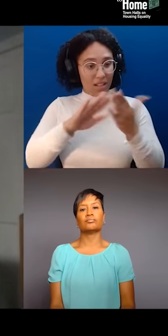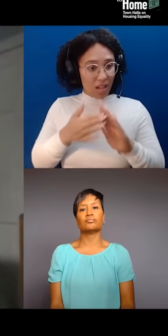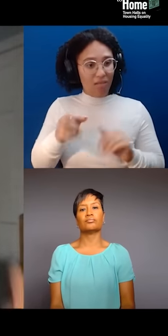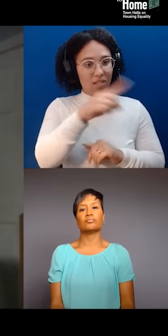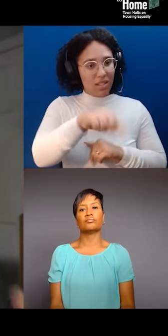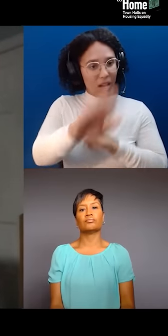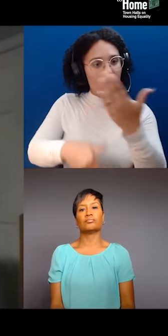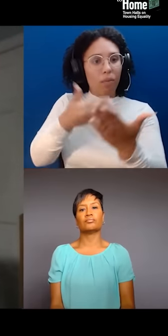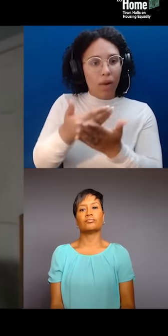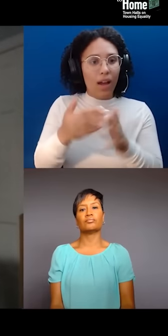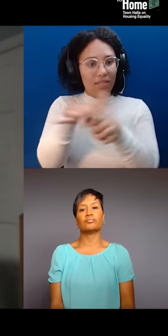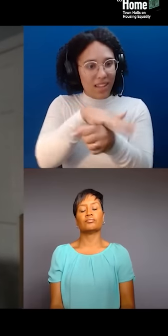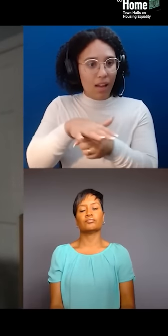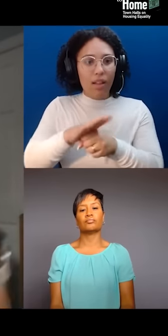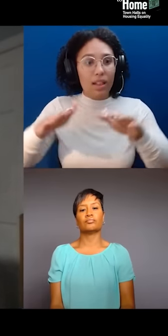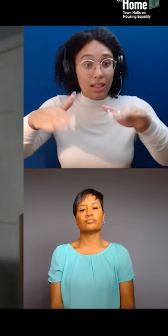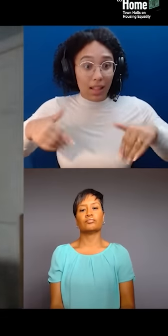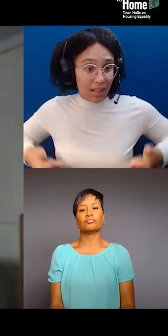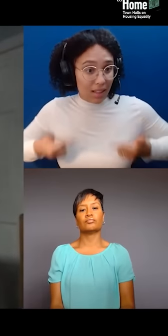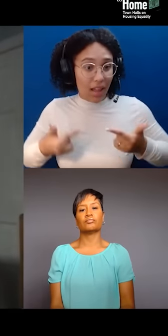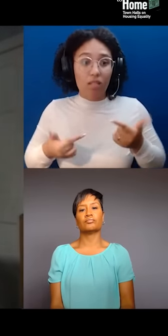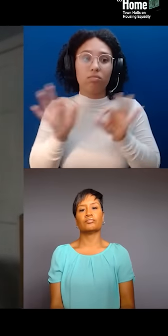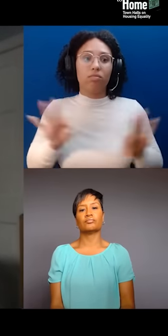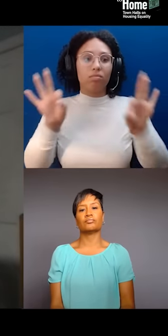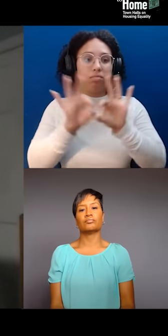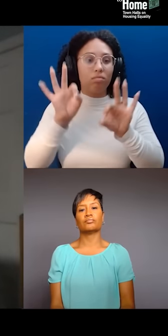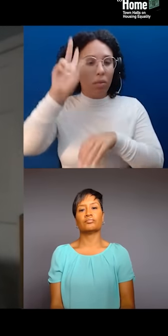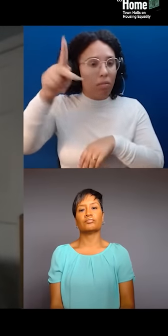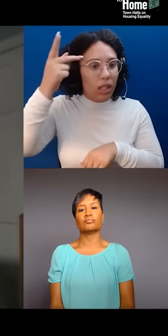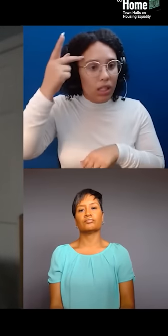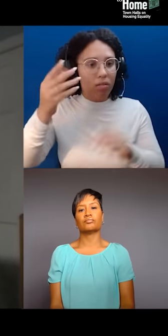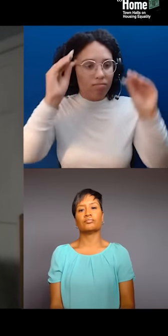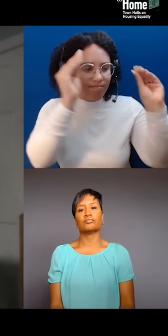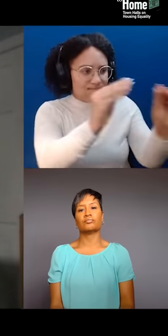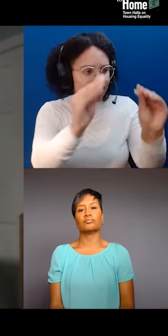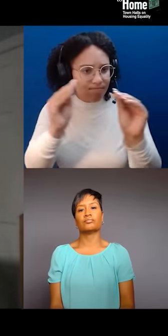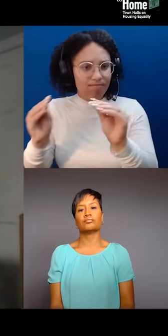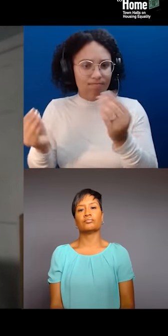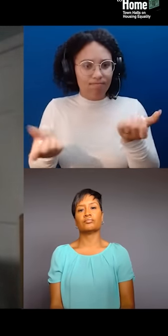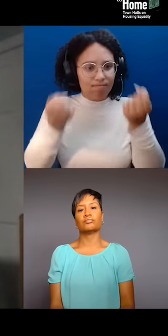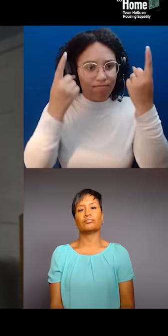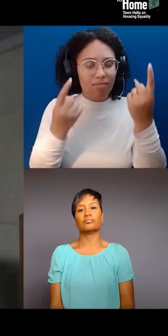to understand how these issues are connected, intimately connected, at the same forces, you know,